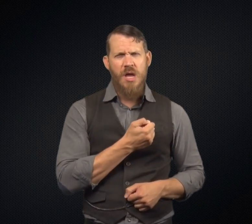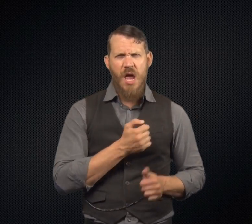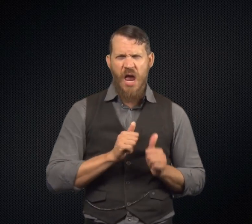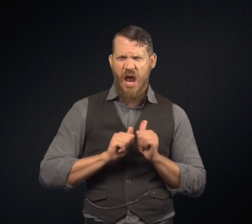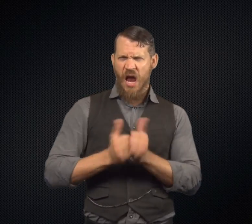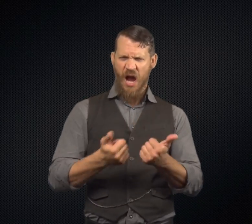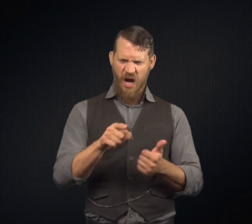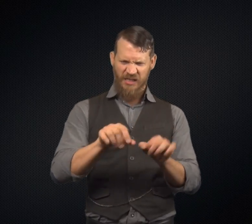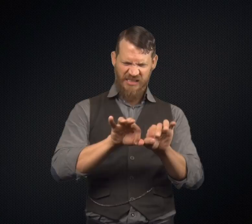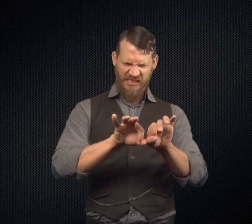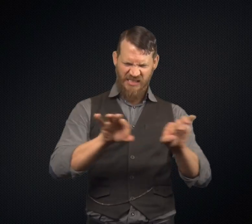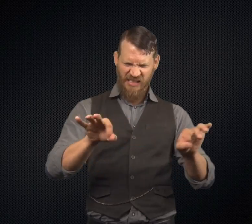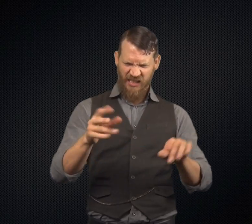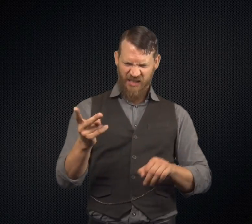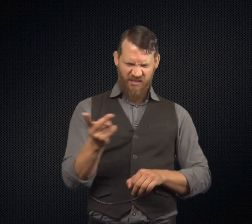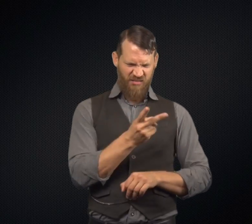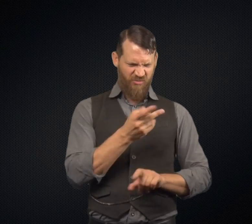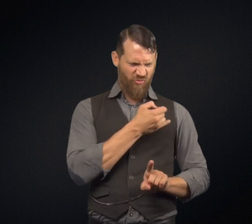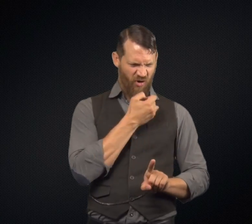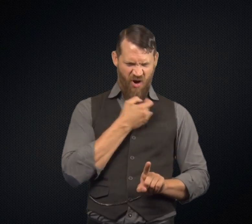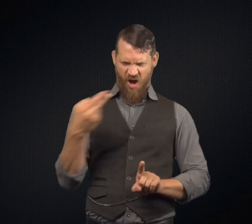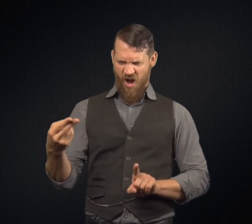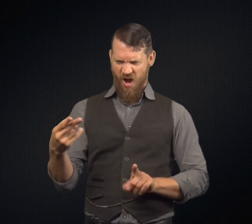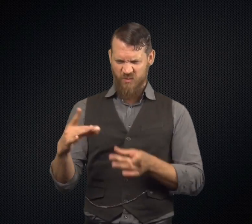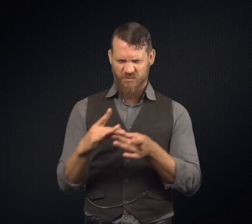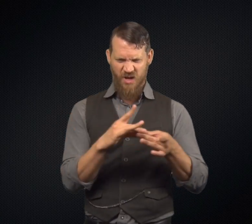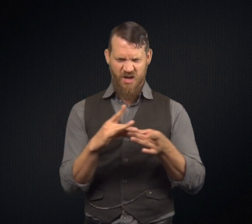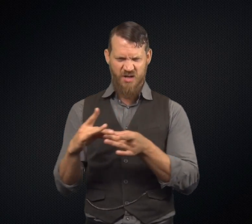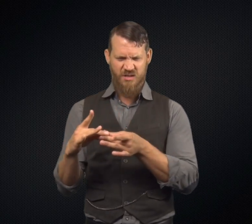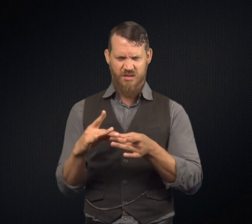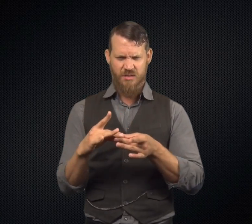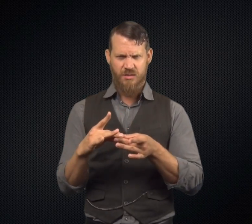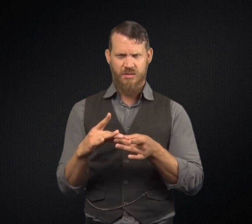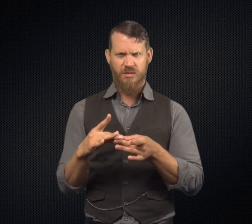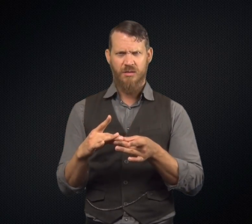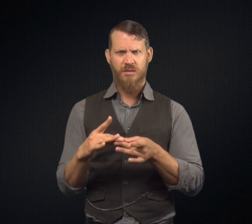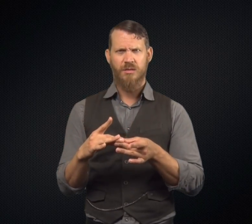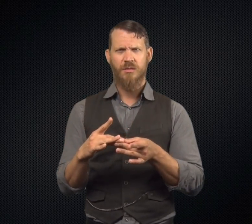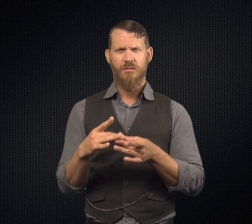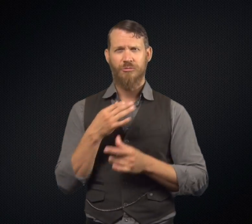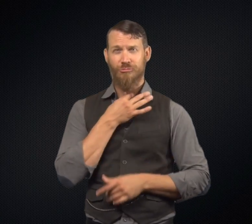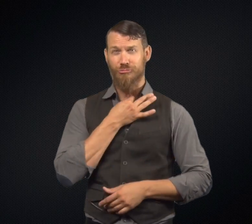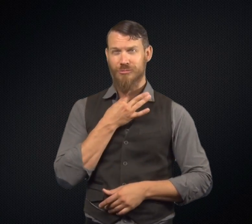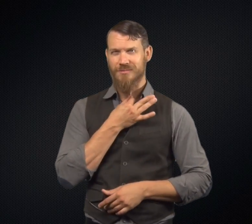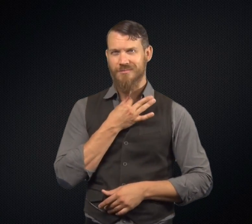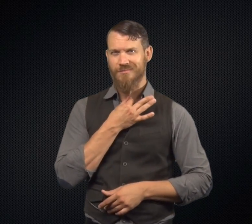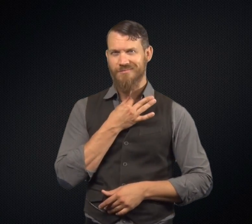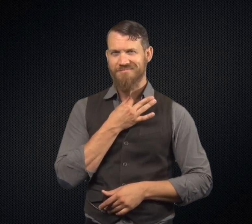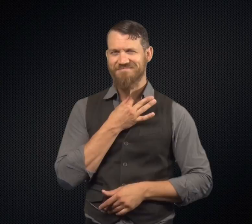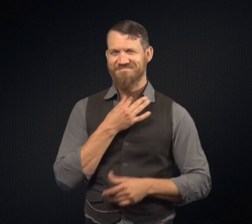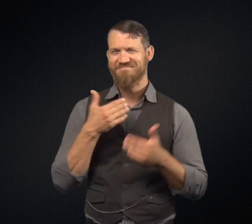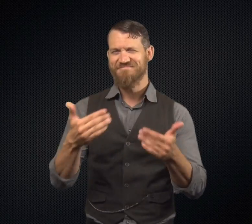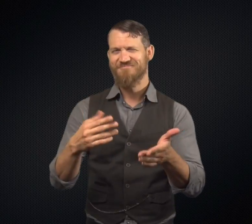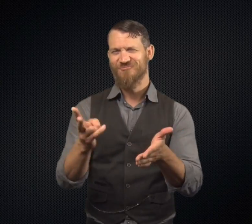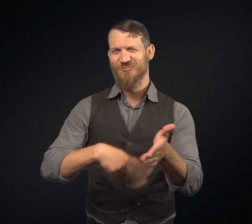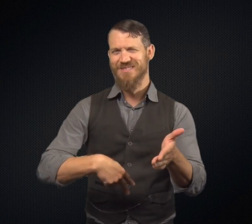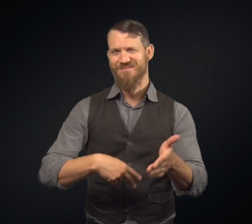which belongs to Dr. Jekyll How is that related to Mr. Hyde? Are you curious?